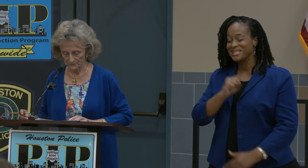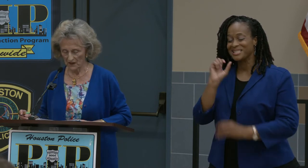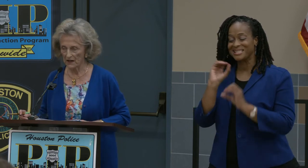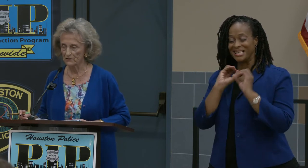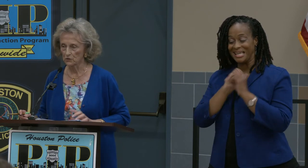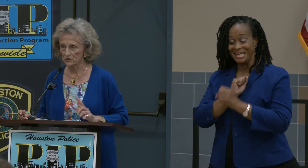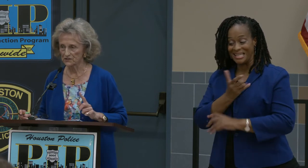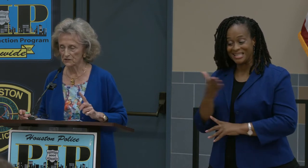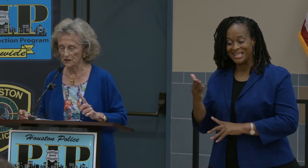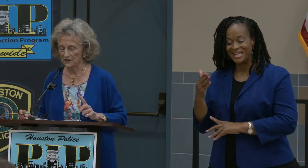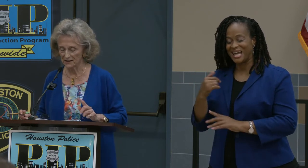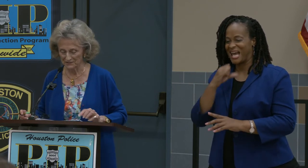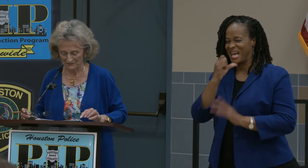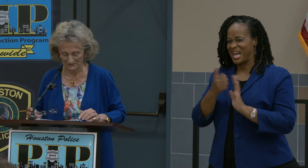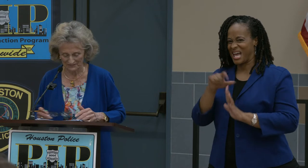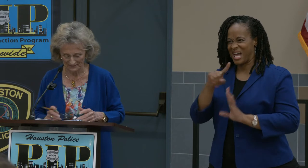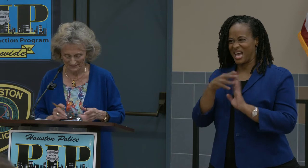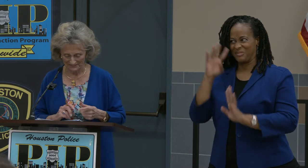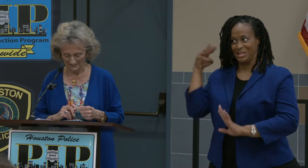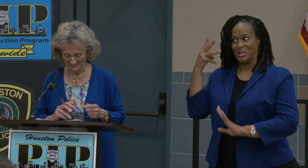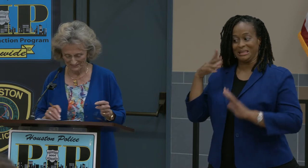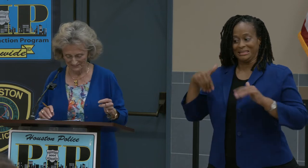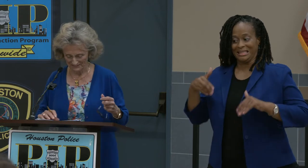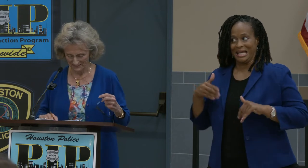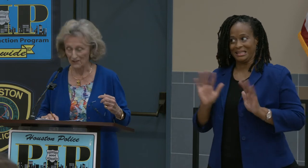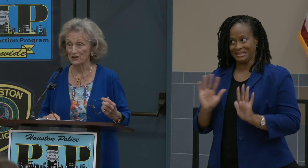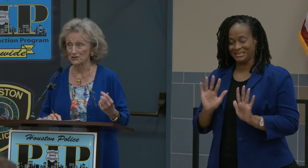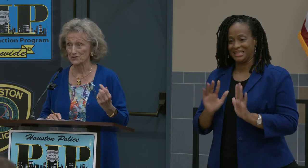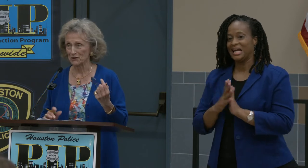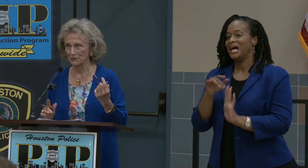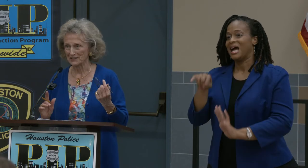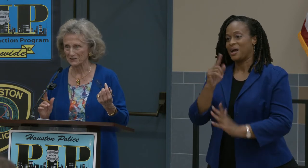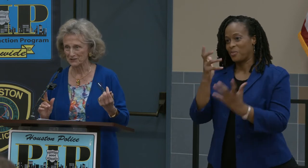I haven't lost it yet. Joan Buschor:I'll let you know when I do.